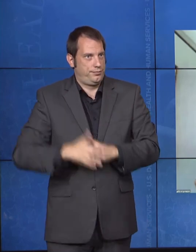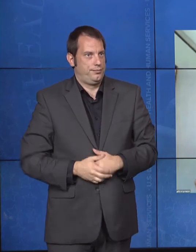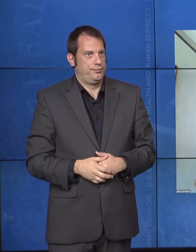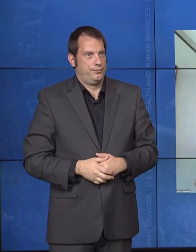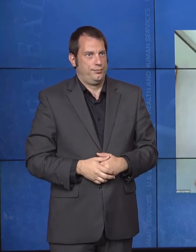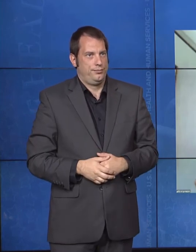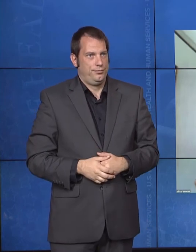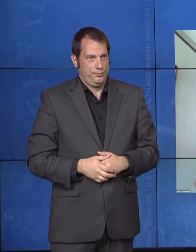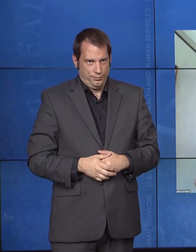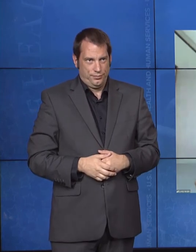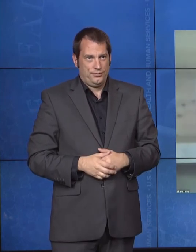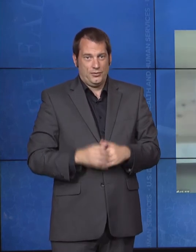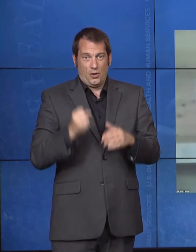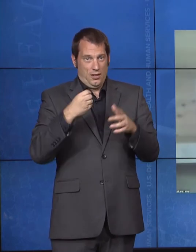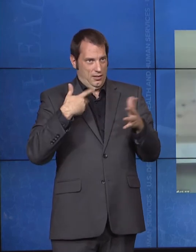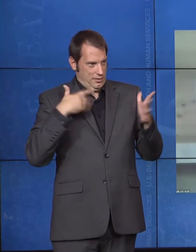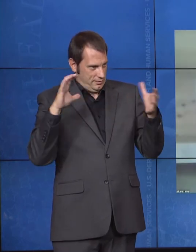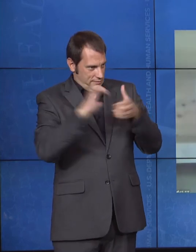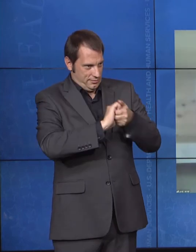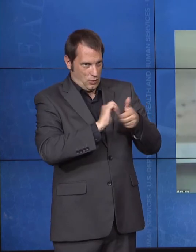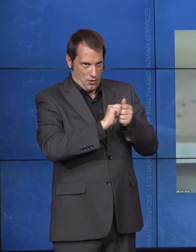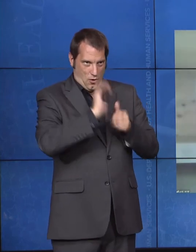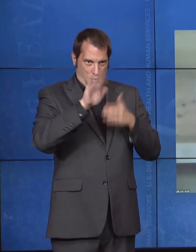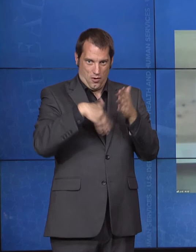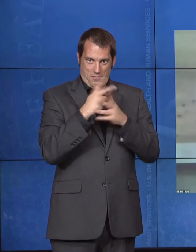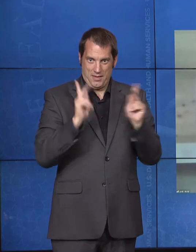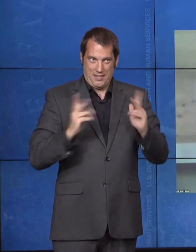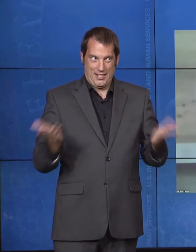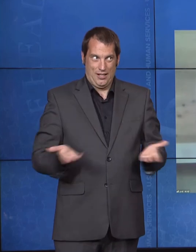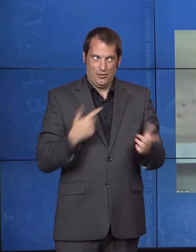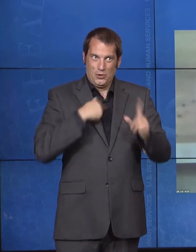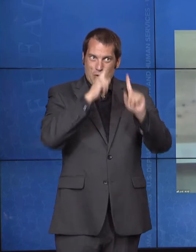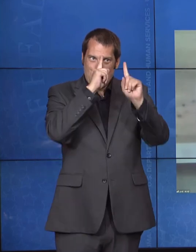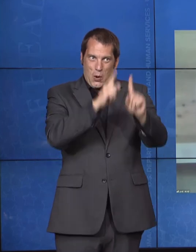Julie Hocker: Great. Well, Roger, before we put you out of business, since you won't